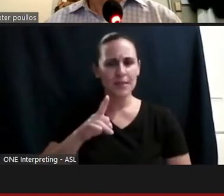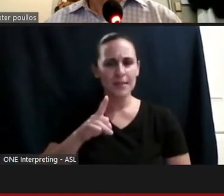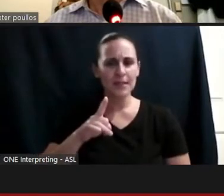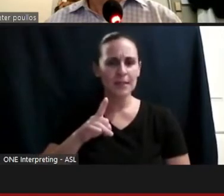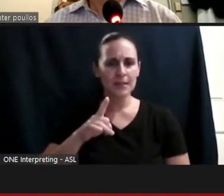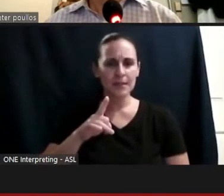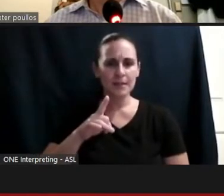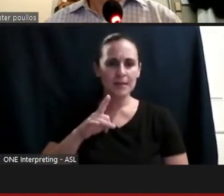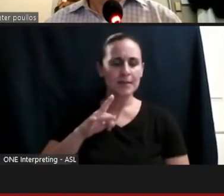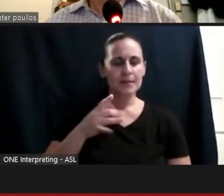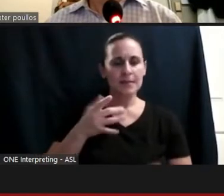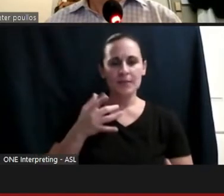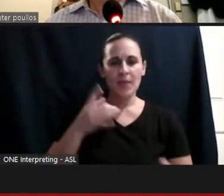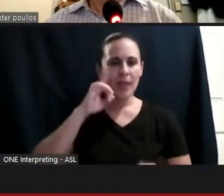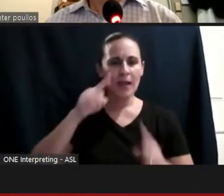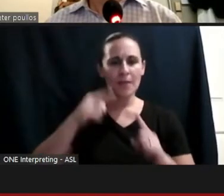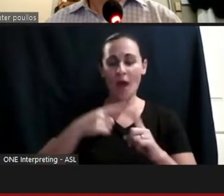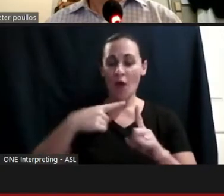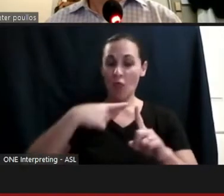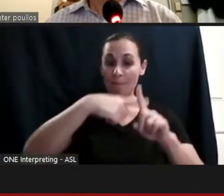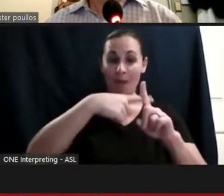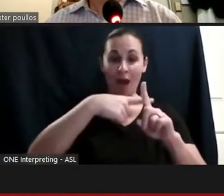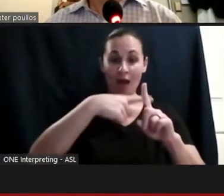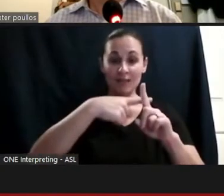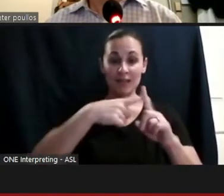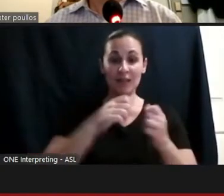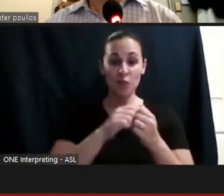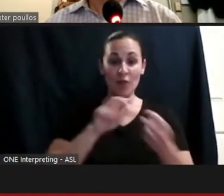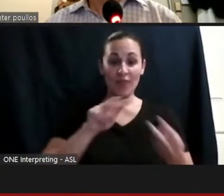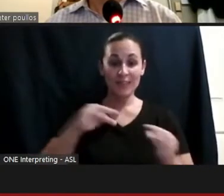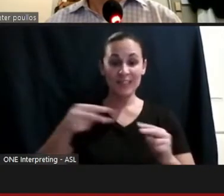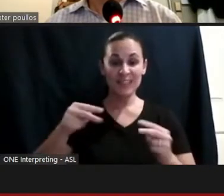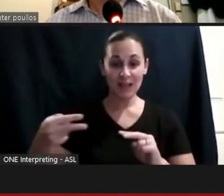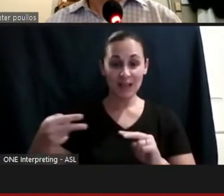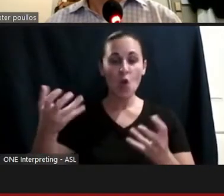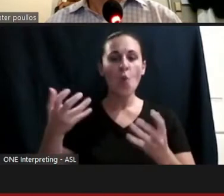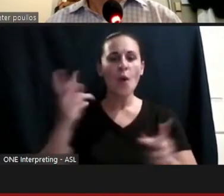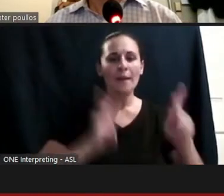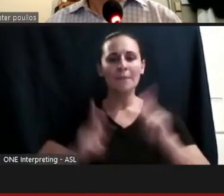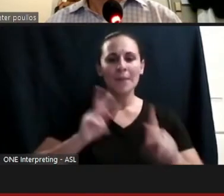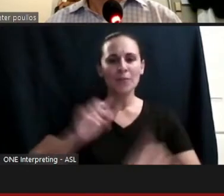of being dyslexic to try to get the entire room to start chanting dyslexia is a gift.